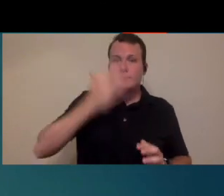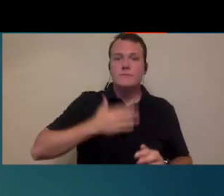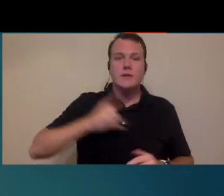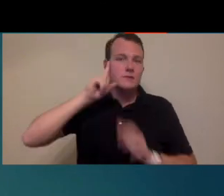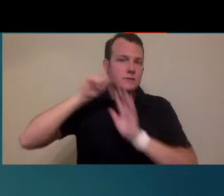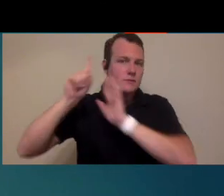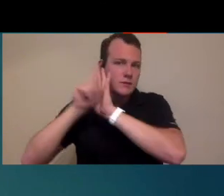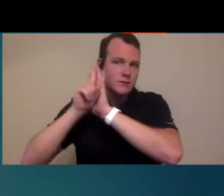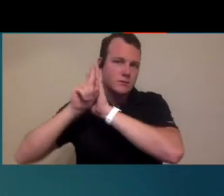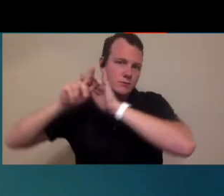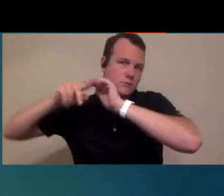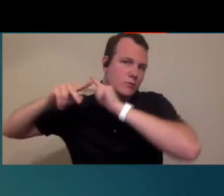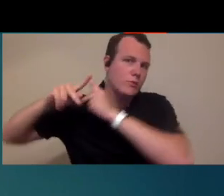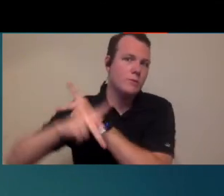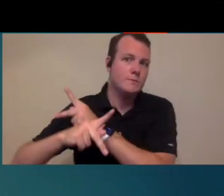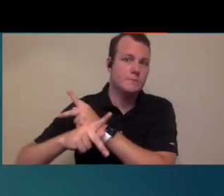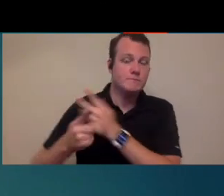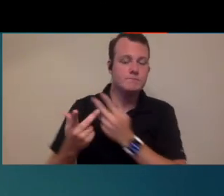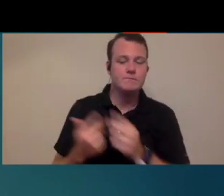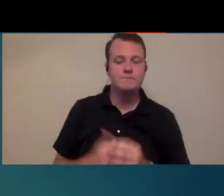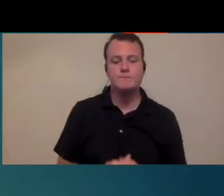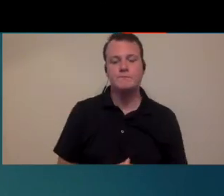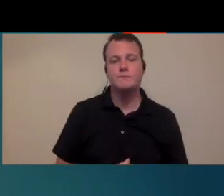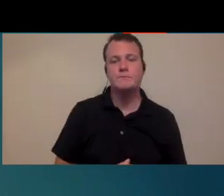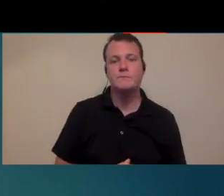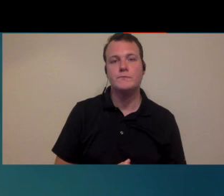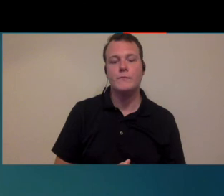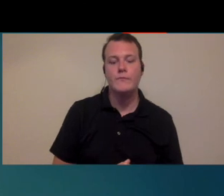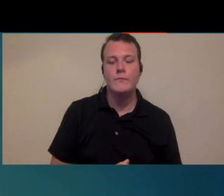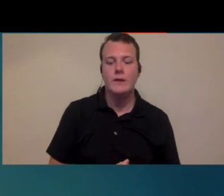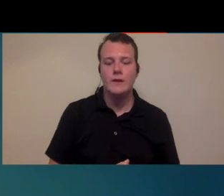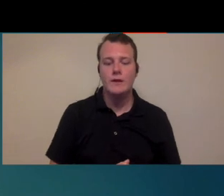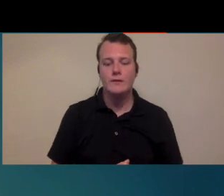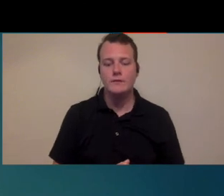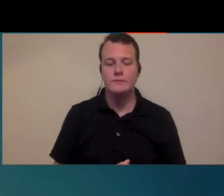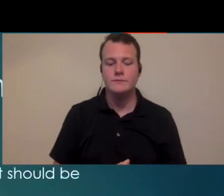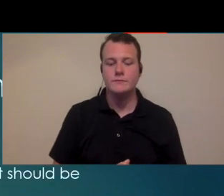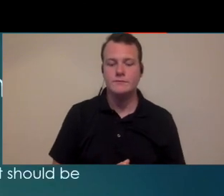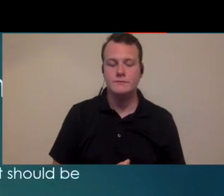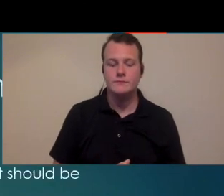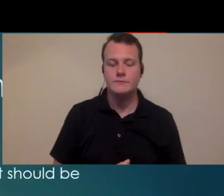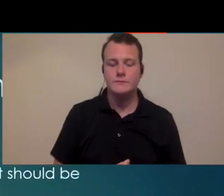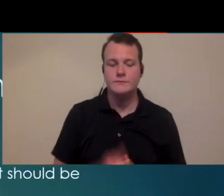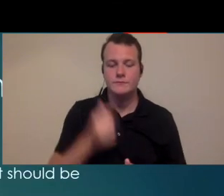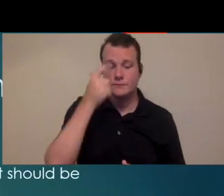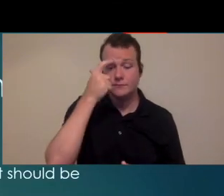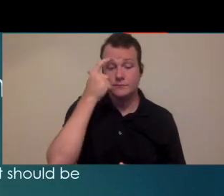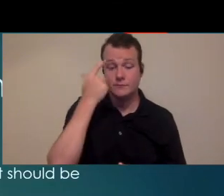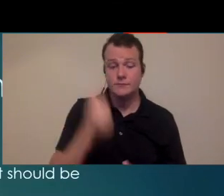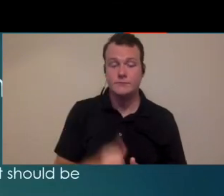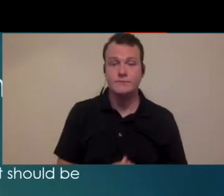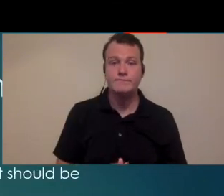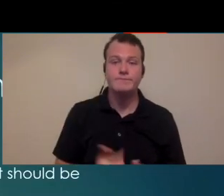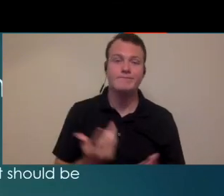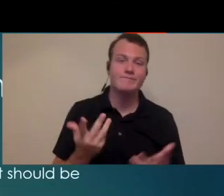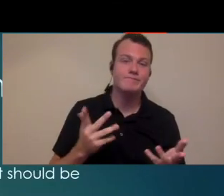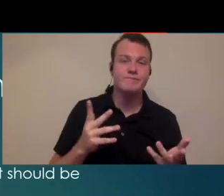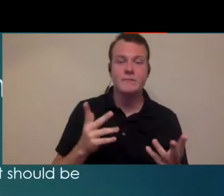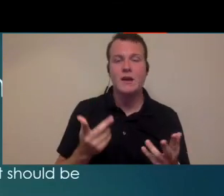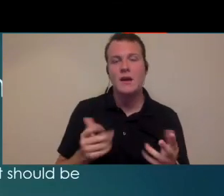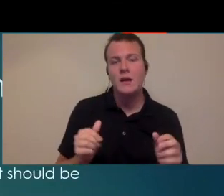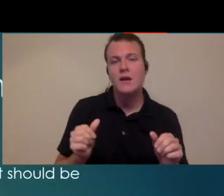that is certainly an essential thing for to them on the next slide you know